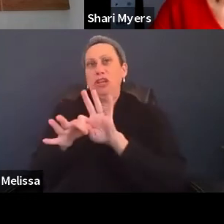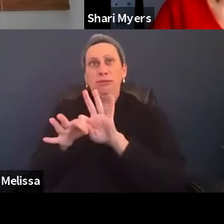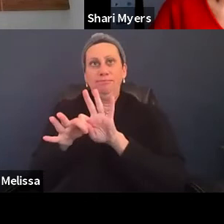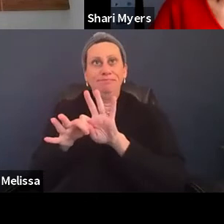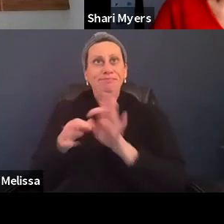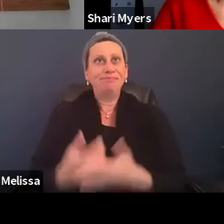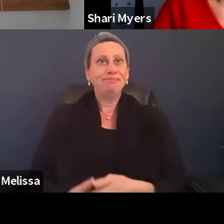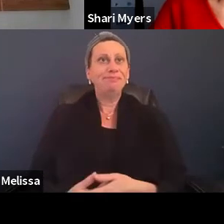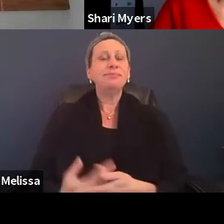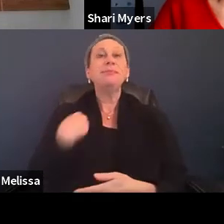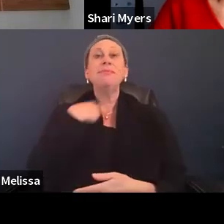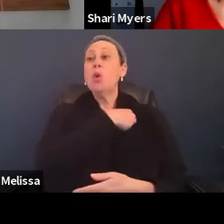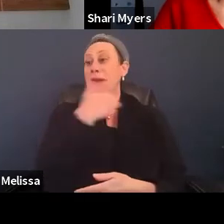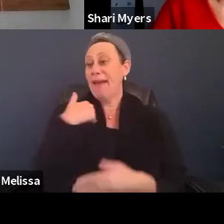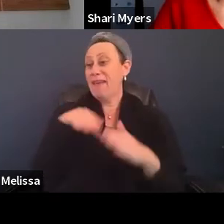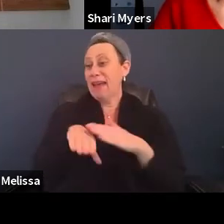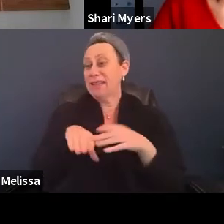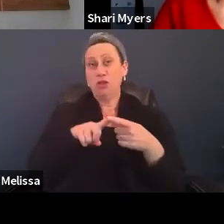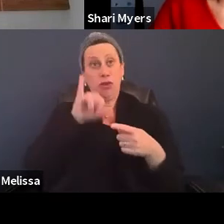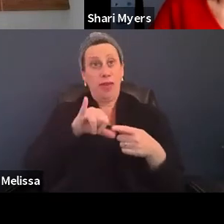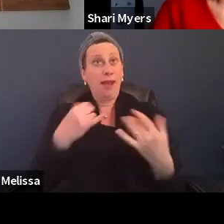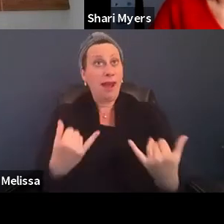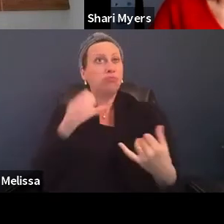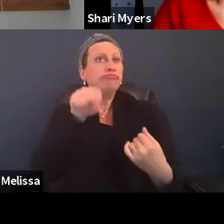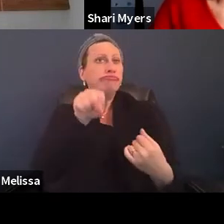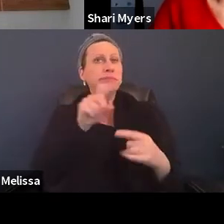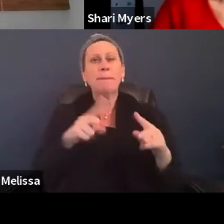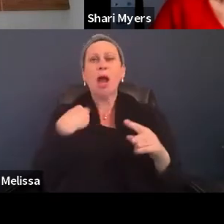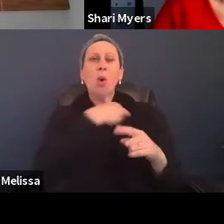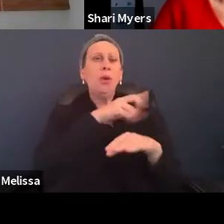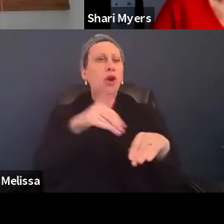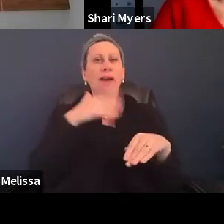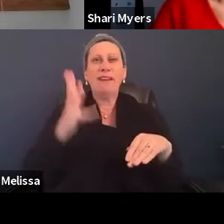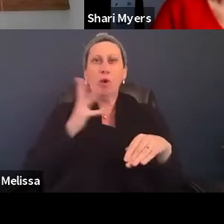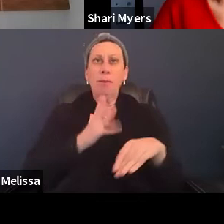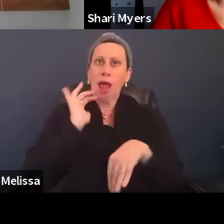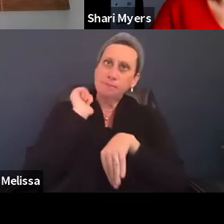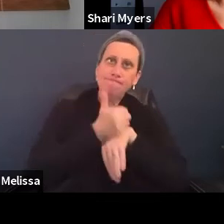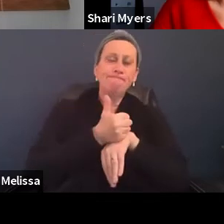We have access to that as it is, but we don't have a formalized arrangement with them.